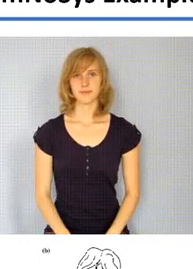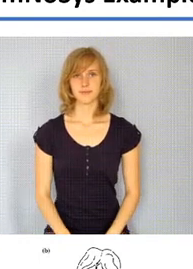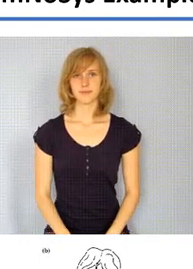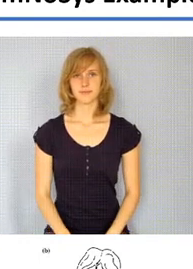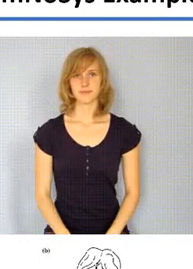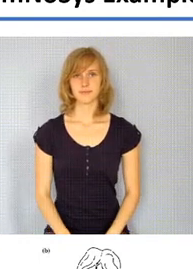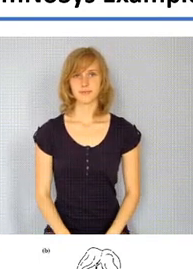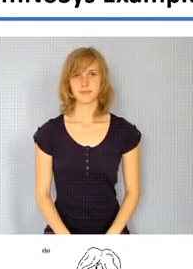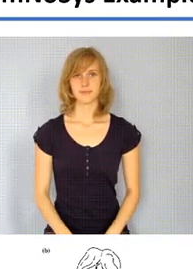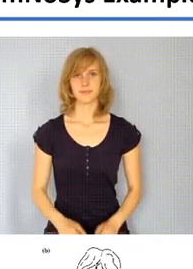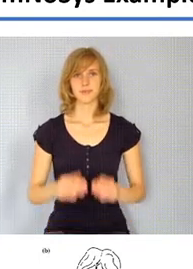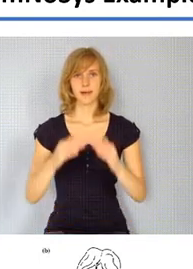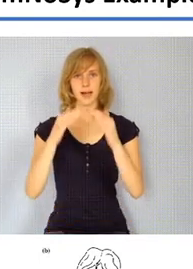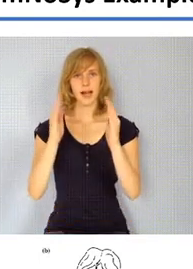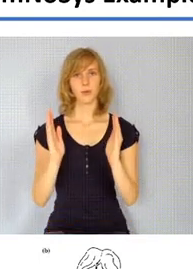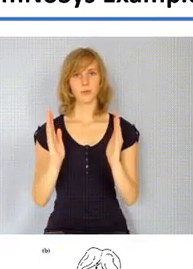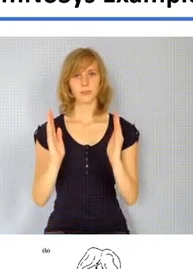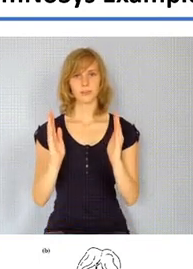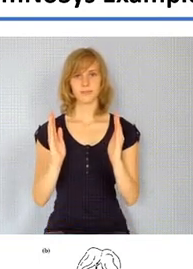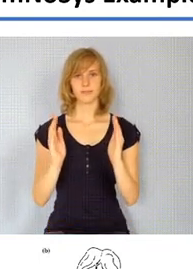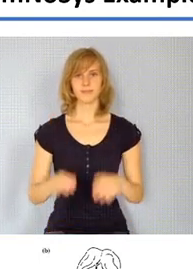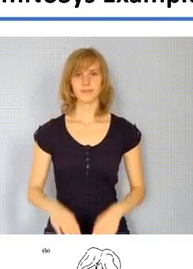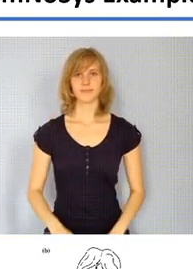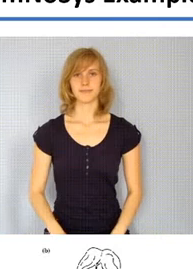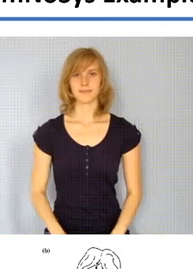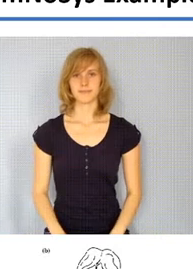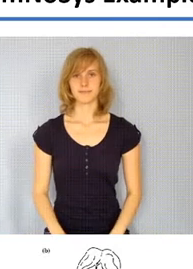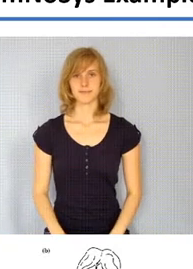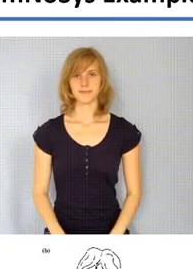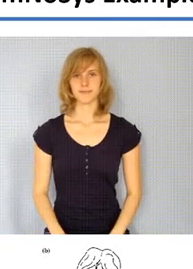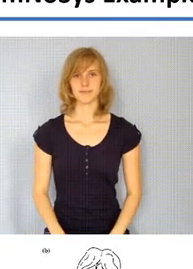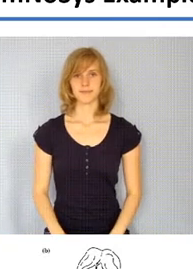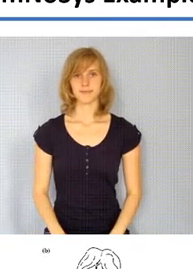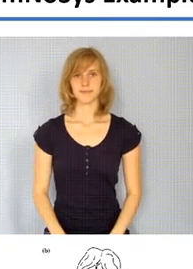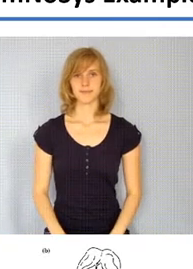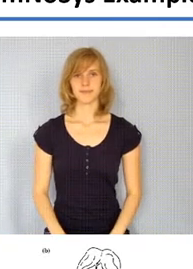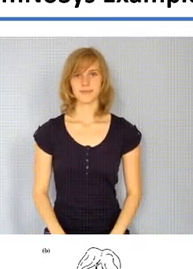pointing ahead and she also has a variant in the video where she has her